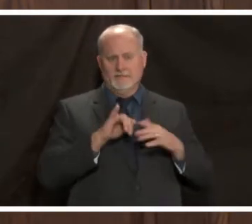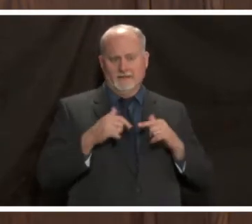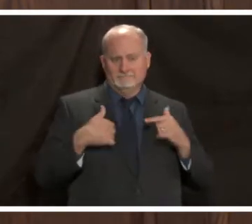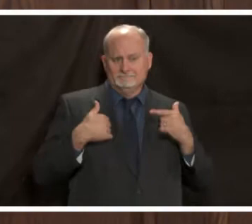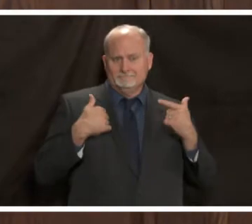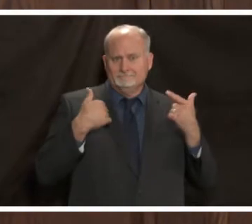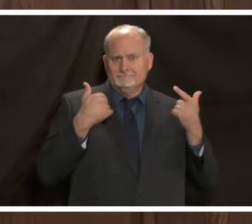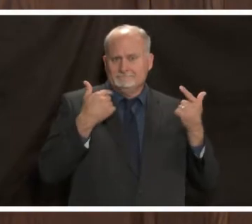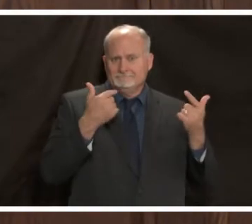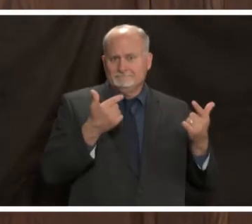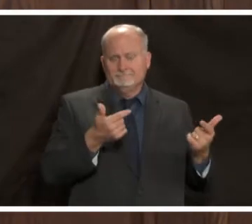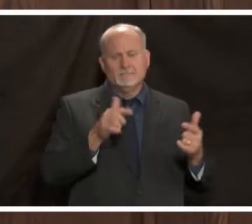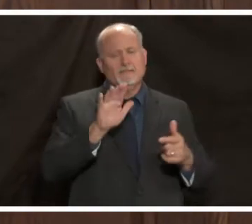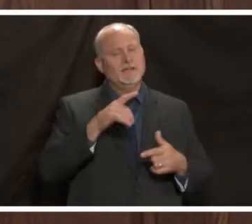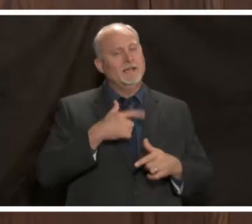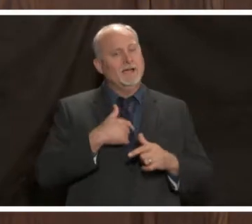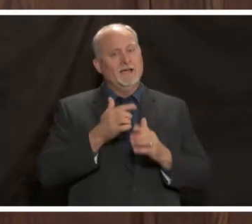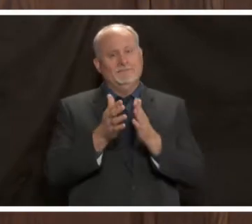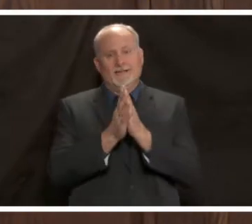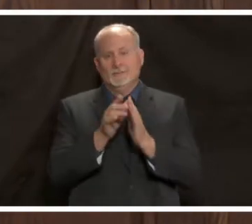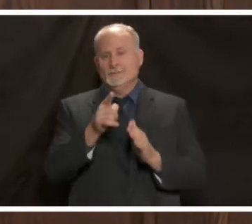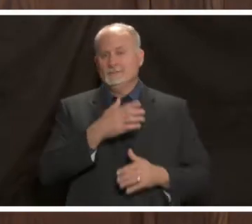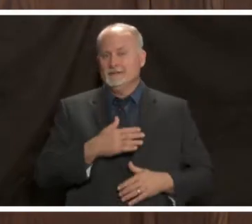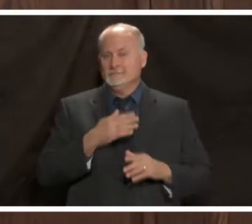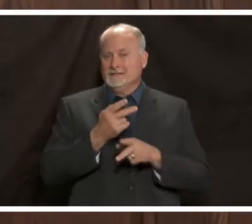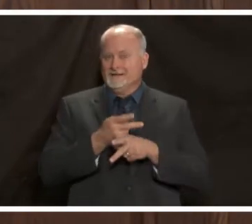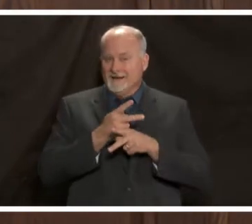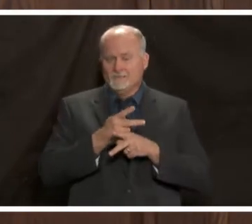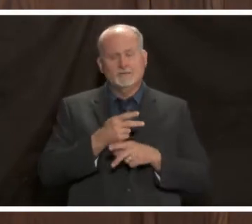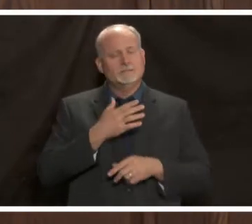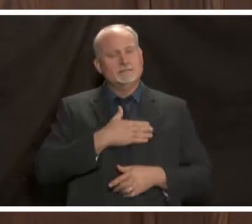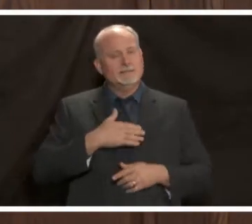i know i've come to you and i've asked you to be careful about mask wearing to be diligent